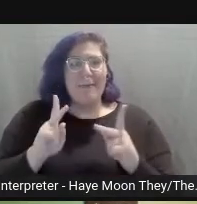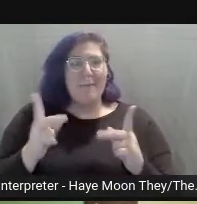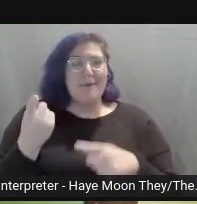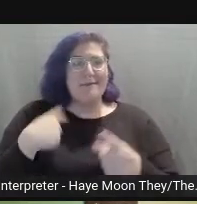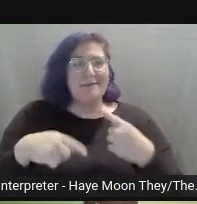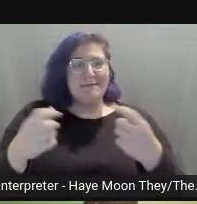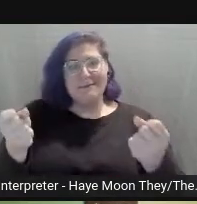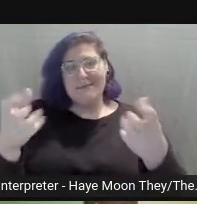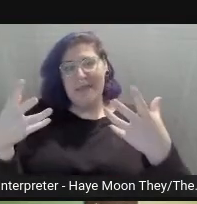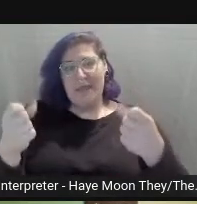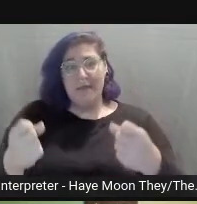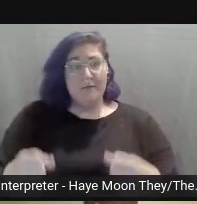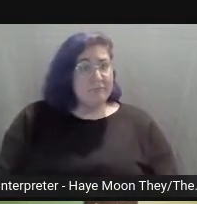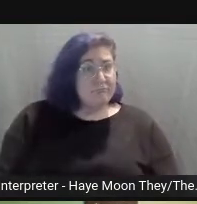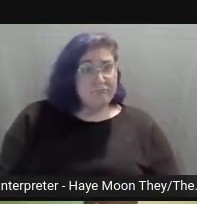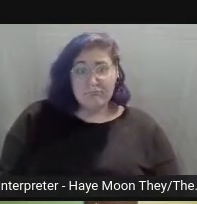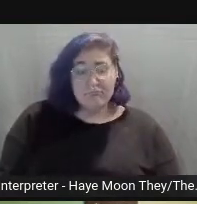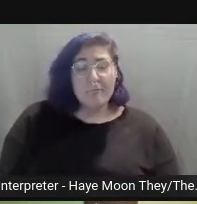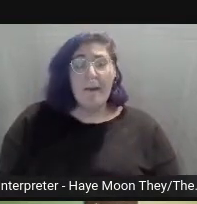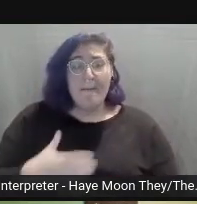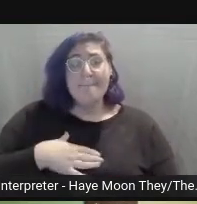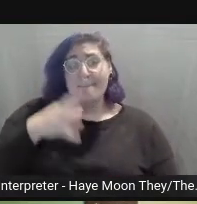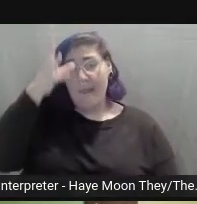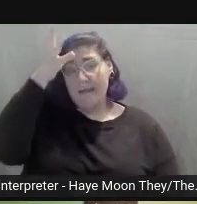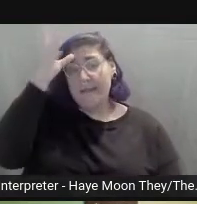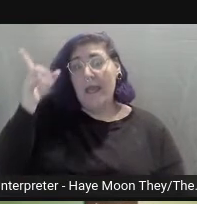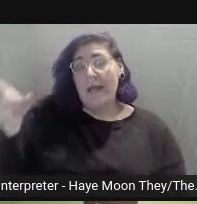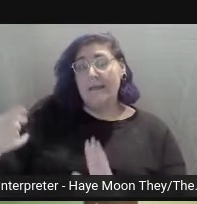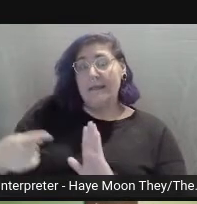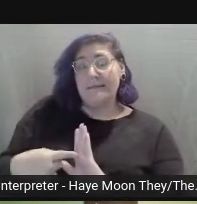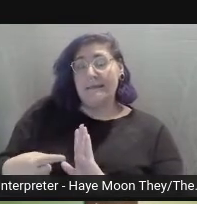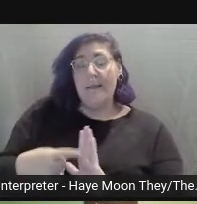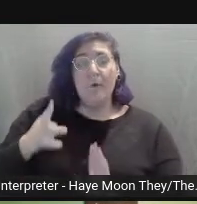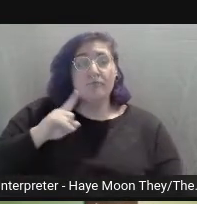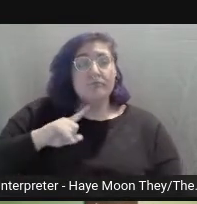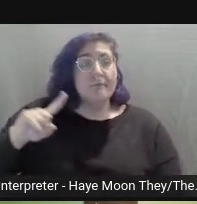I will use my dad as an example. He's deaf in one year, he has never learned sign language.